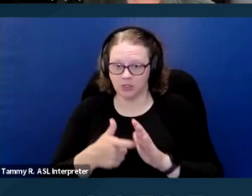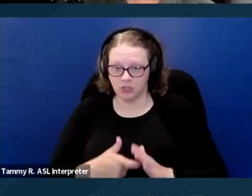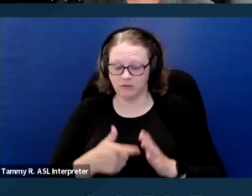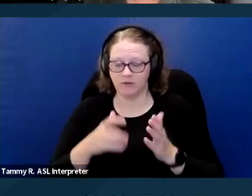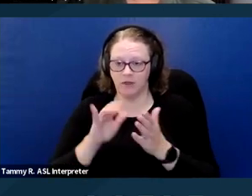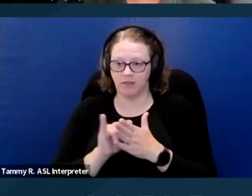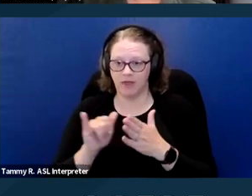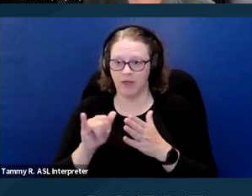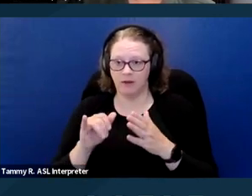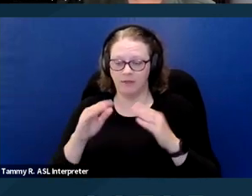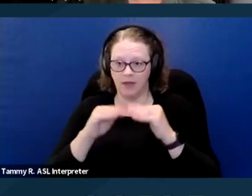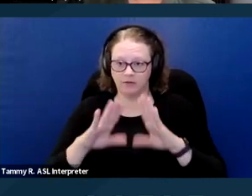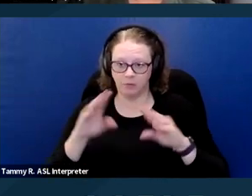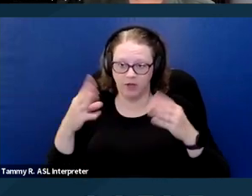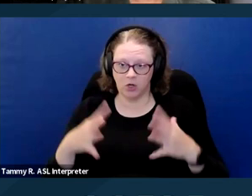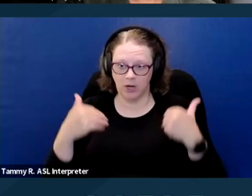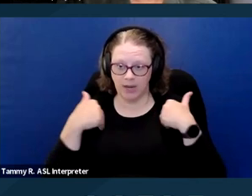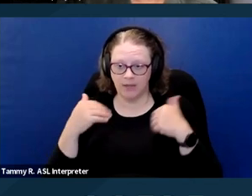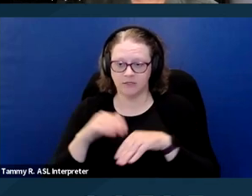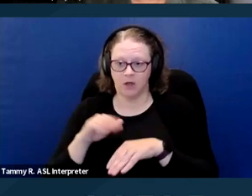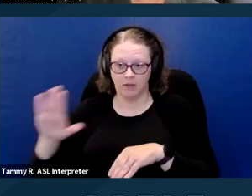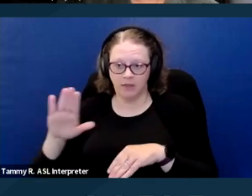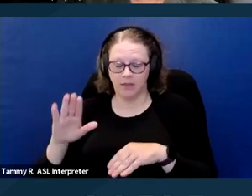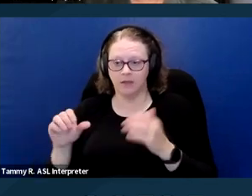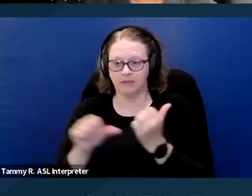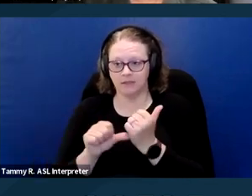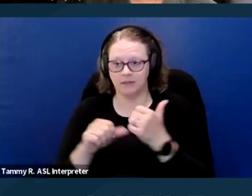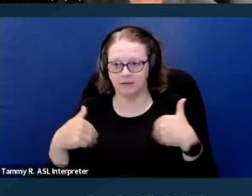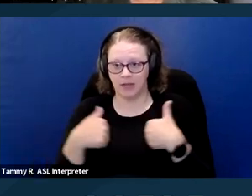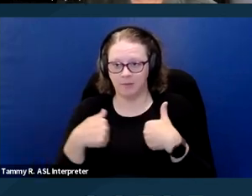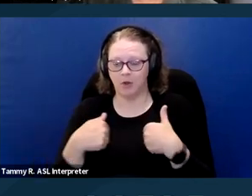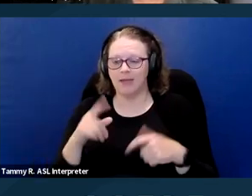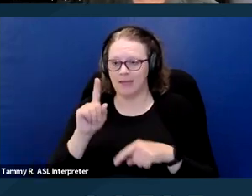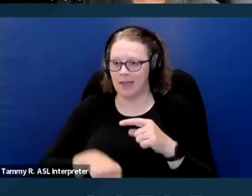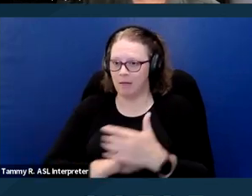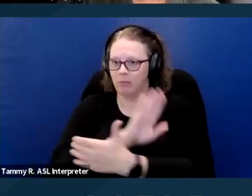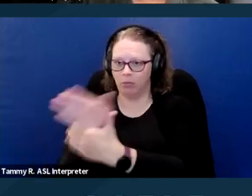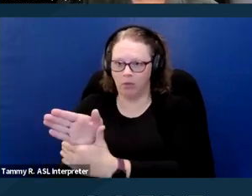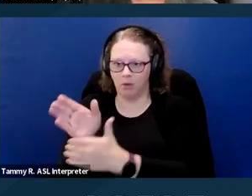assistance animal cannot interfere with the animal's normal performance of their duties.